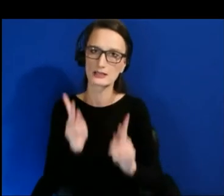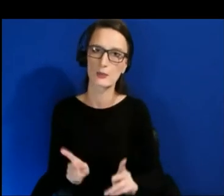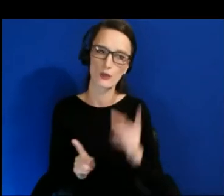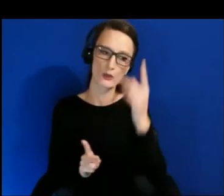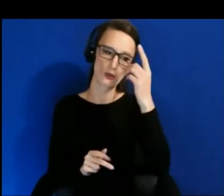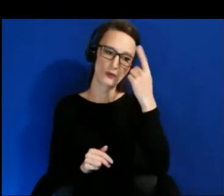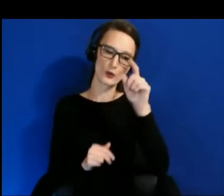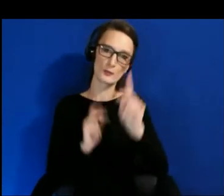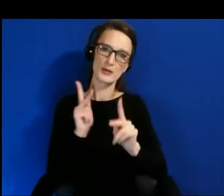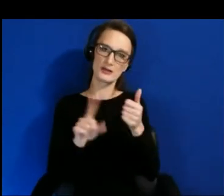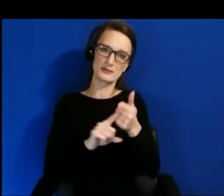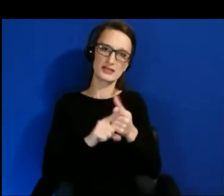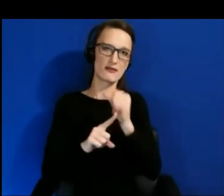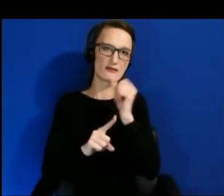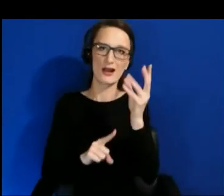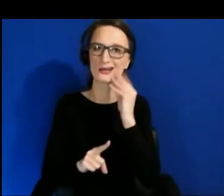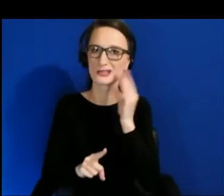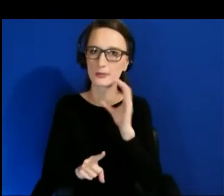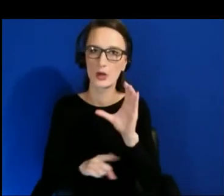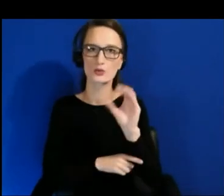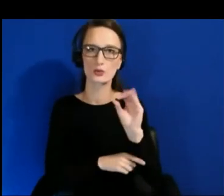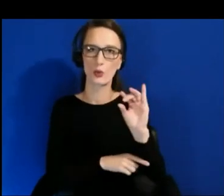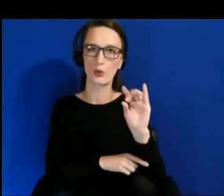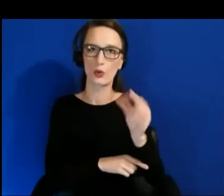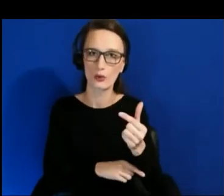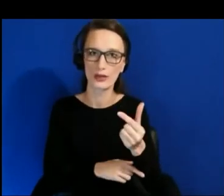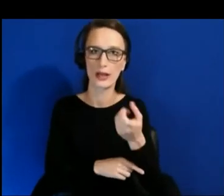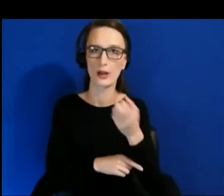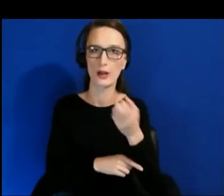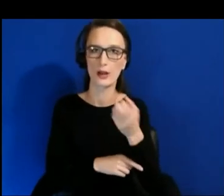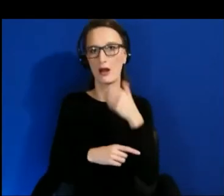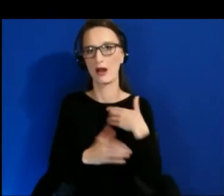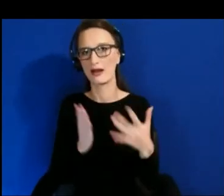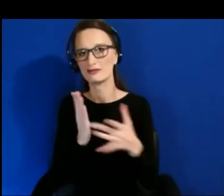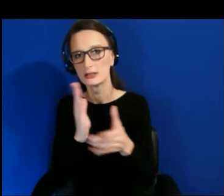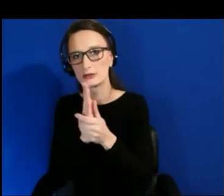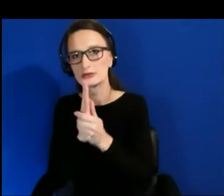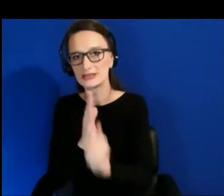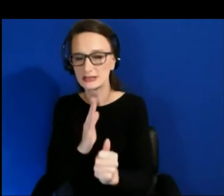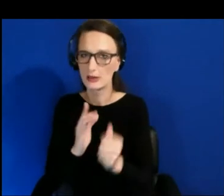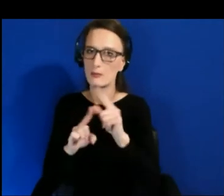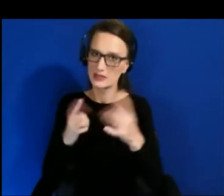gaming experience to come in and build these applications and get their perspective into the content that they want to consume and create.